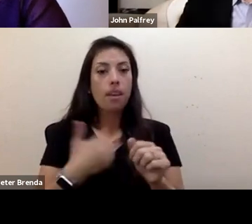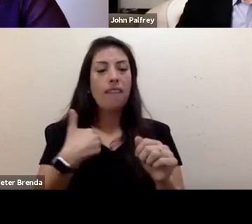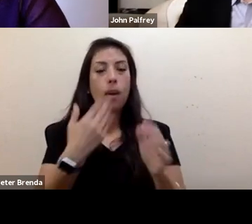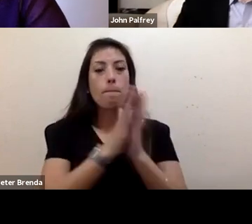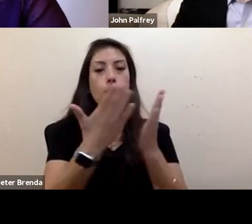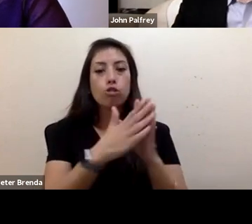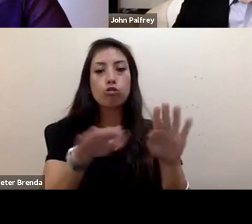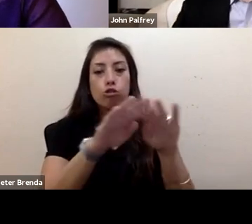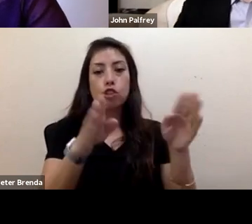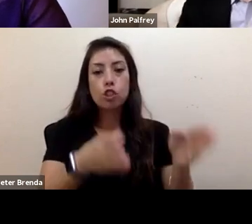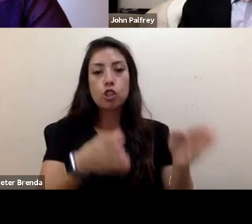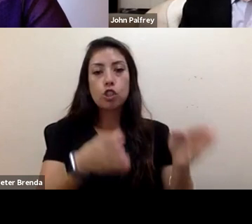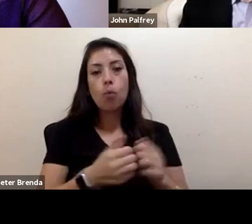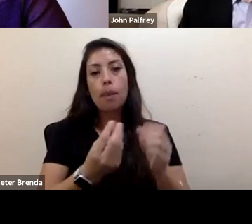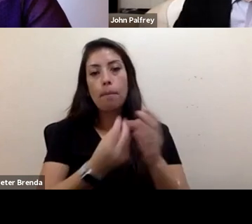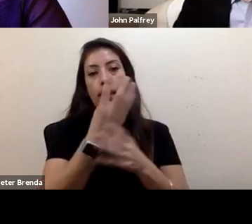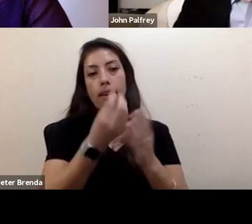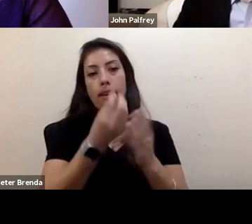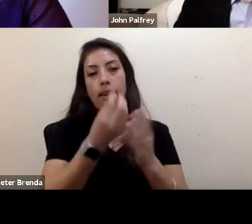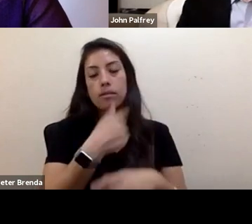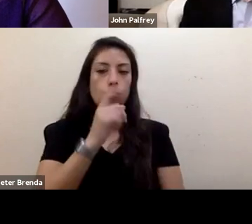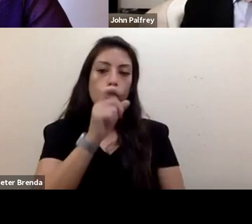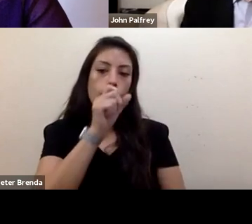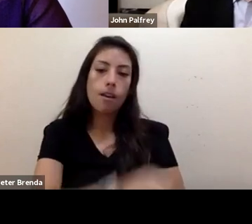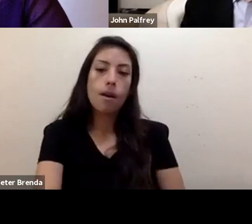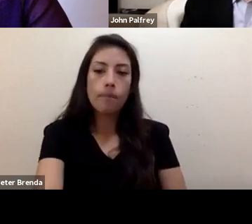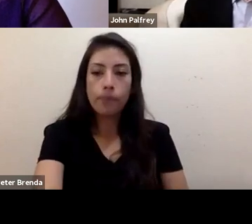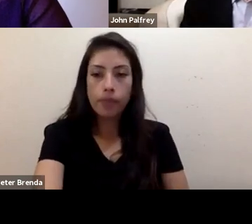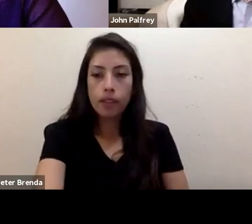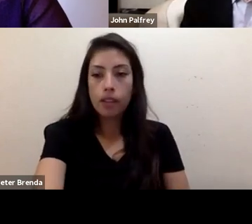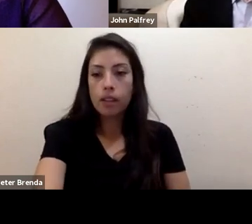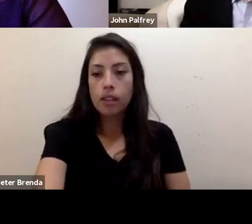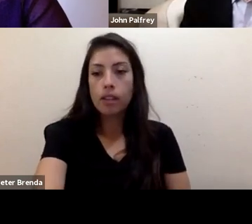with a blanket that I love very much. I am a full-time wheelchair user,